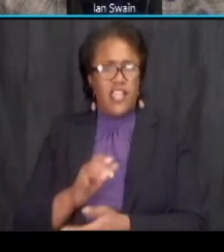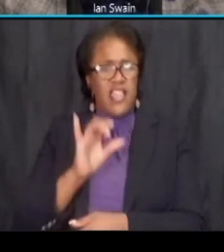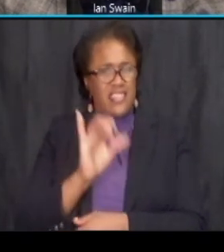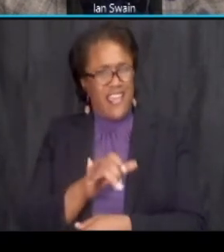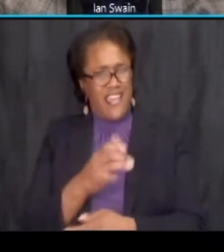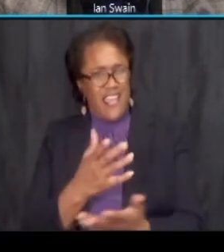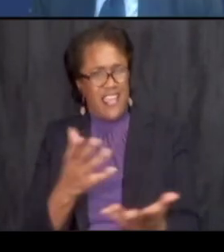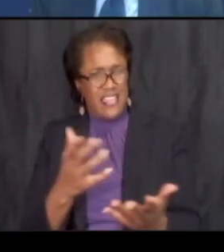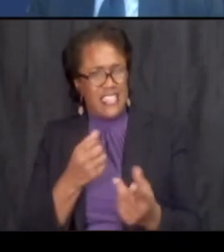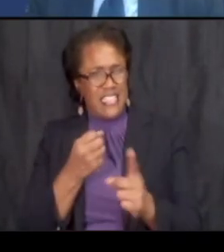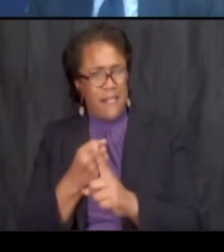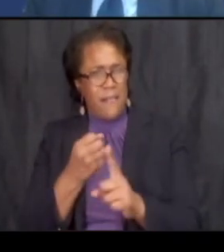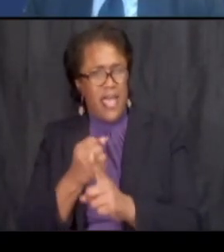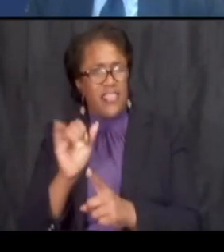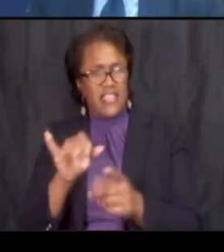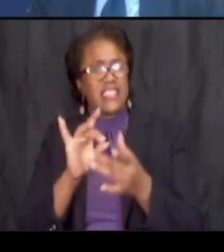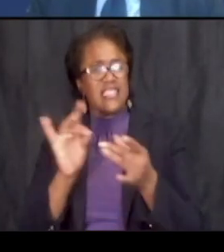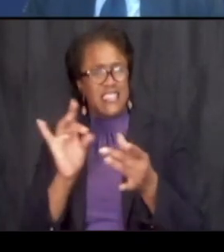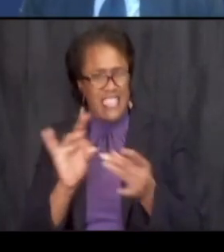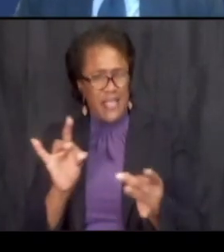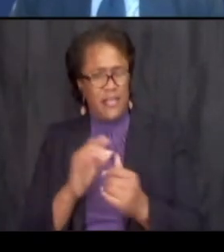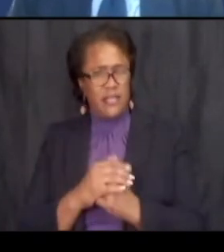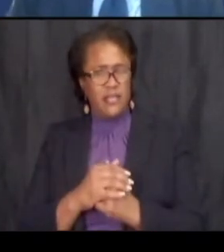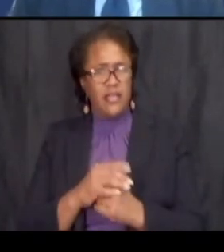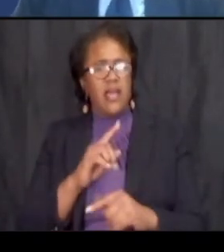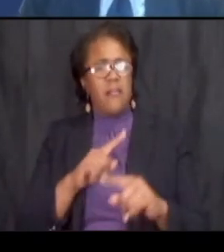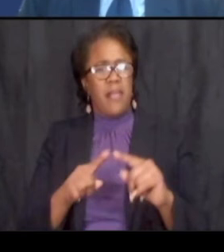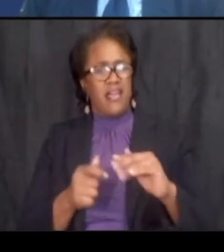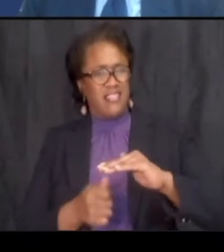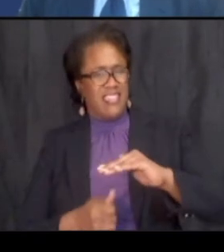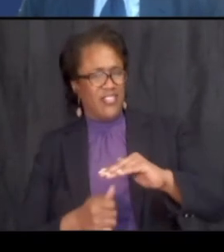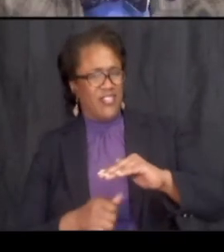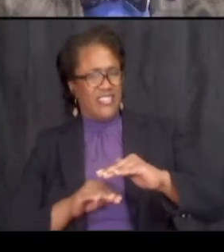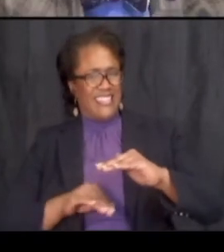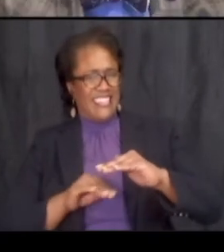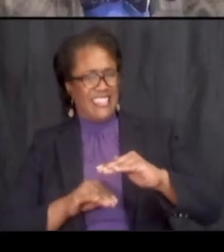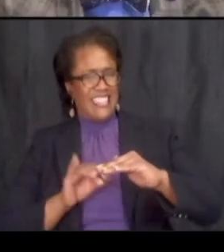that's a statement that's a statement but there's a question uh to it and that question